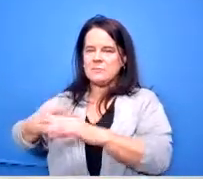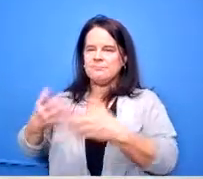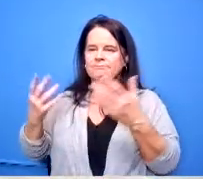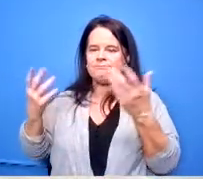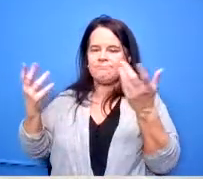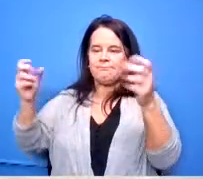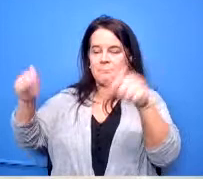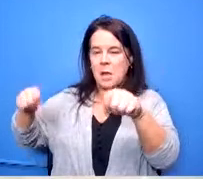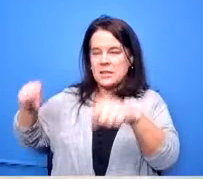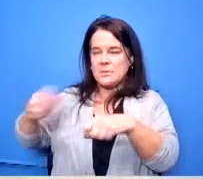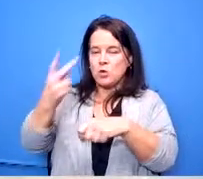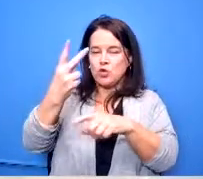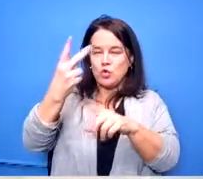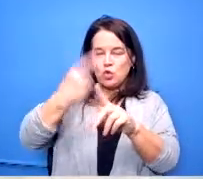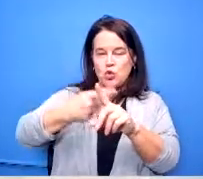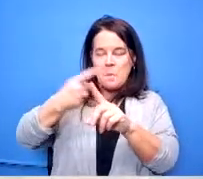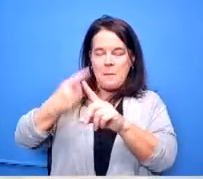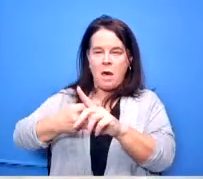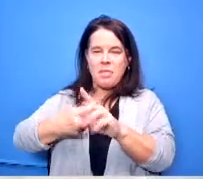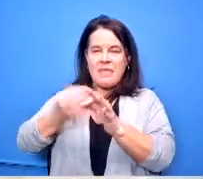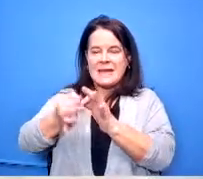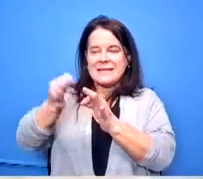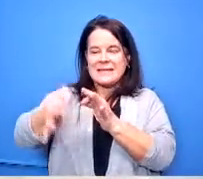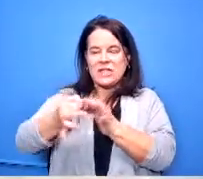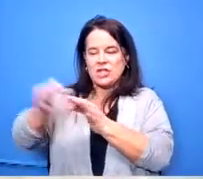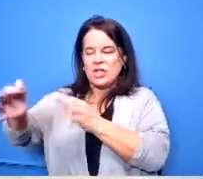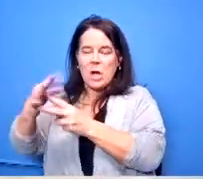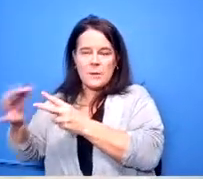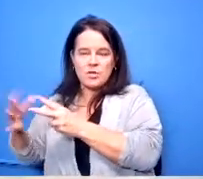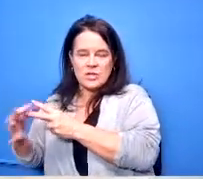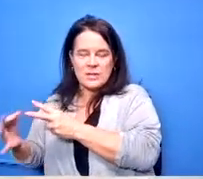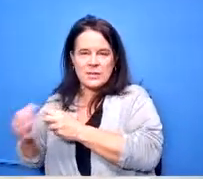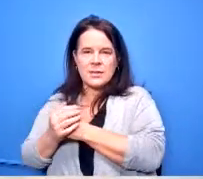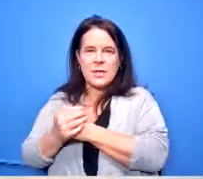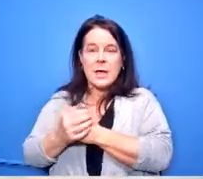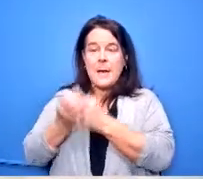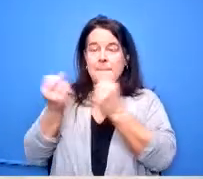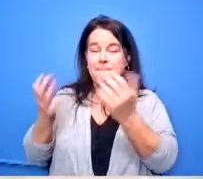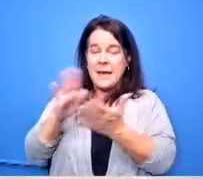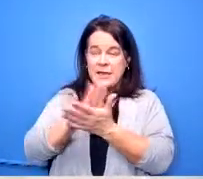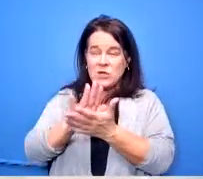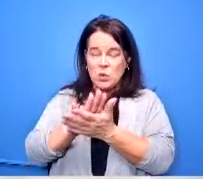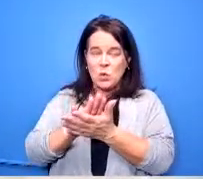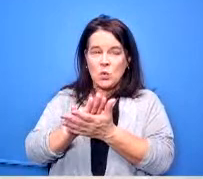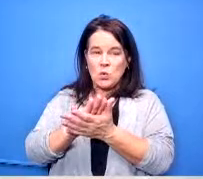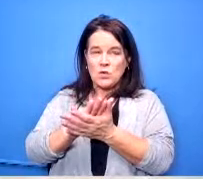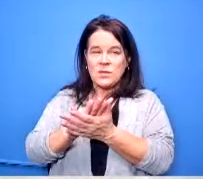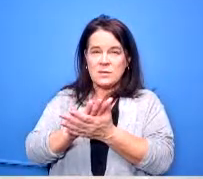12-month extension options there are many schools six of the ohio eight school districts use this